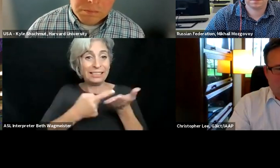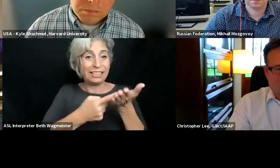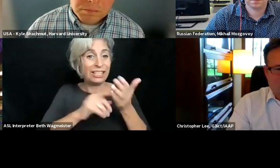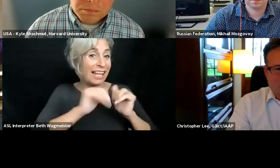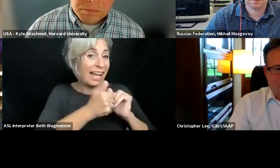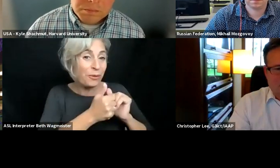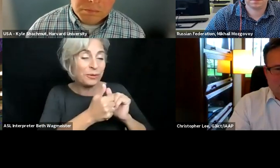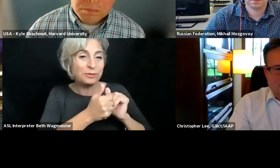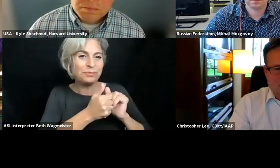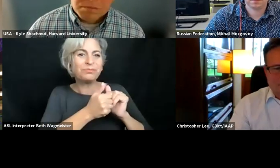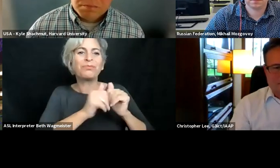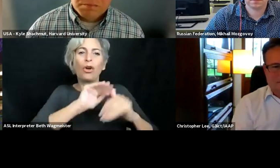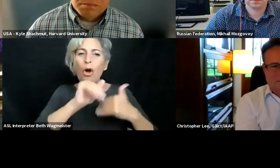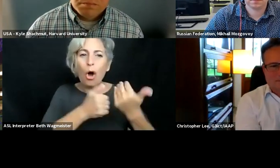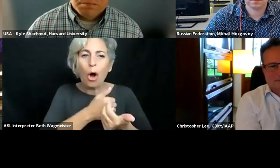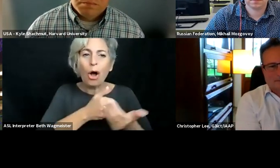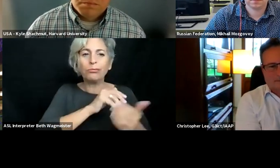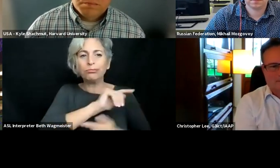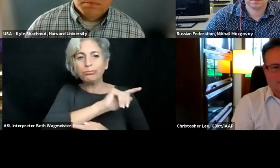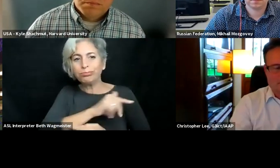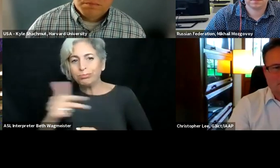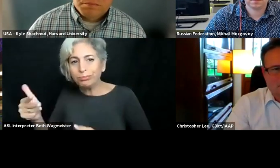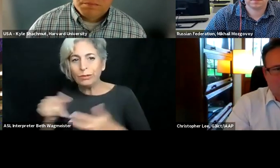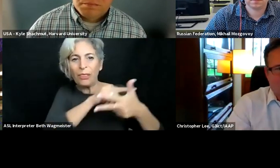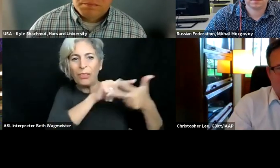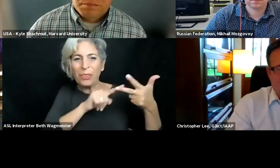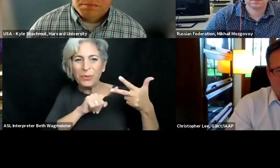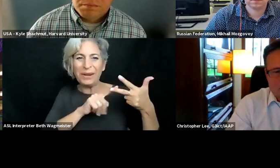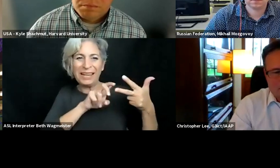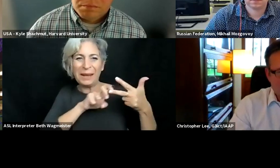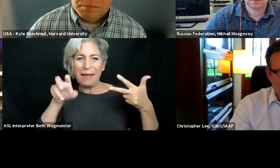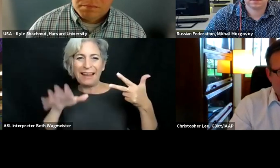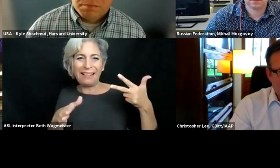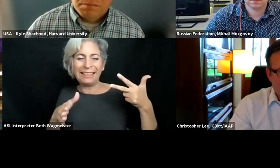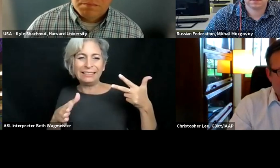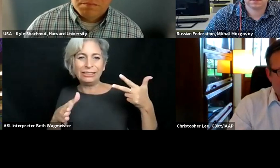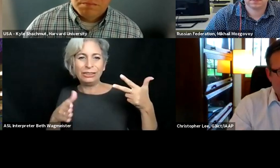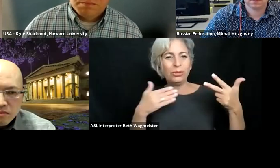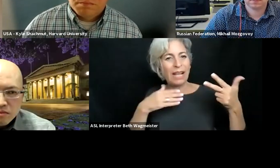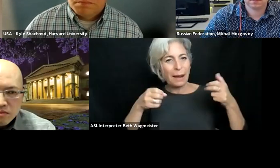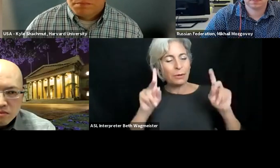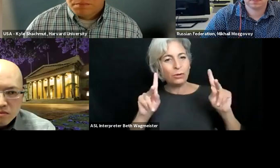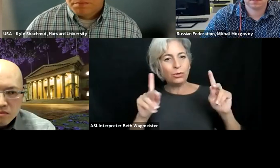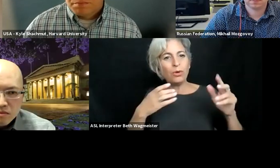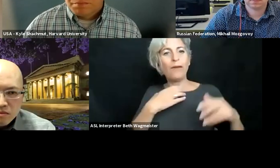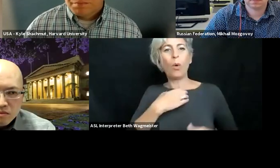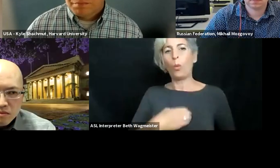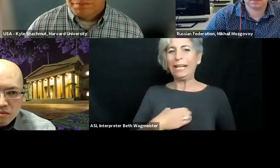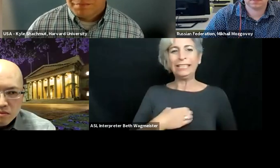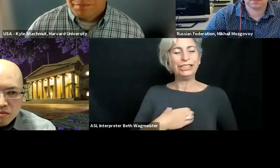a report. I would like to finish our panel discussion by simply giving all our panelists, our